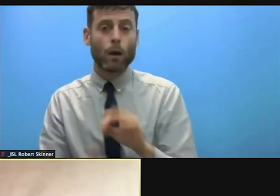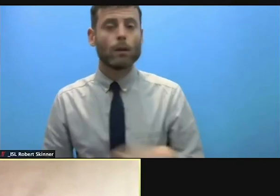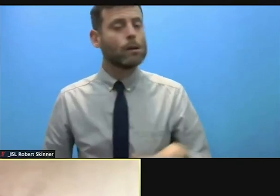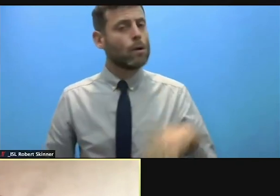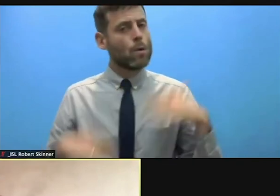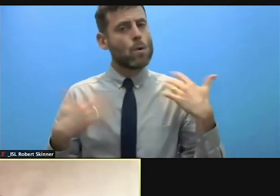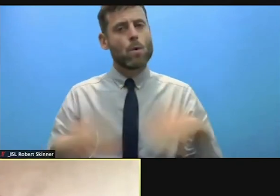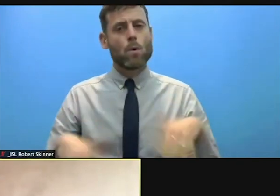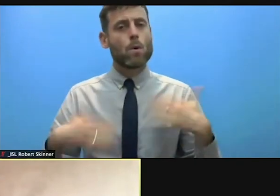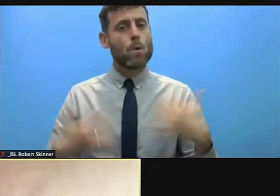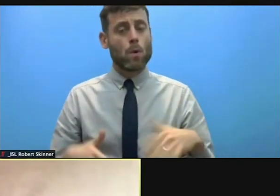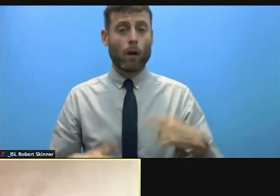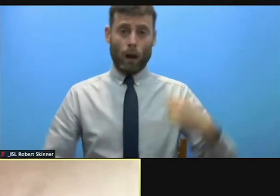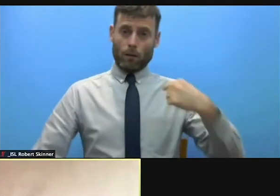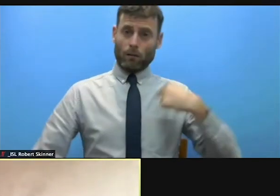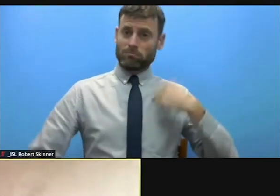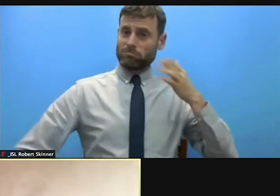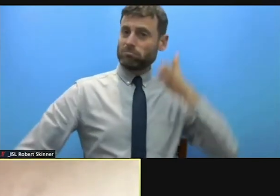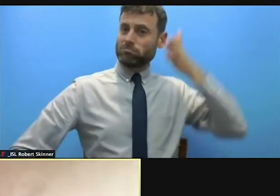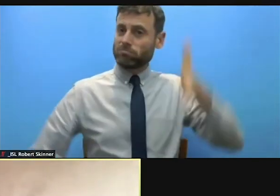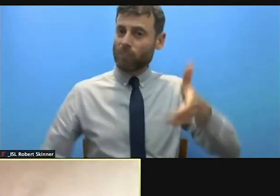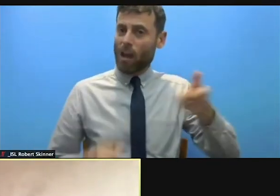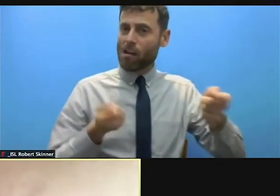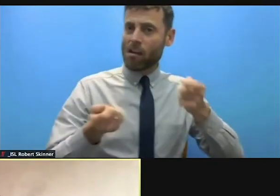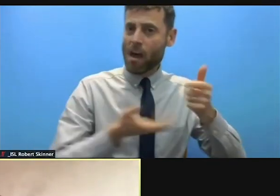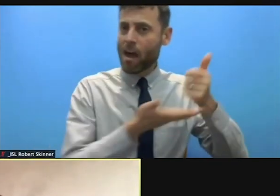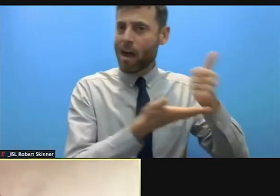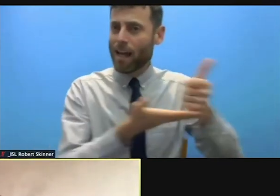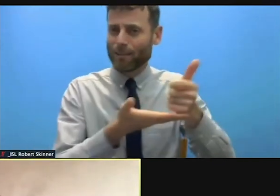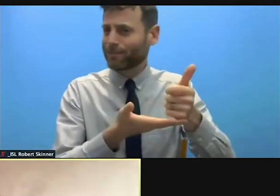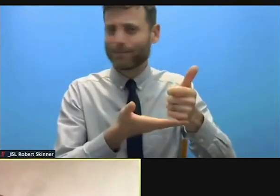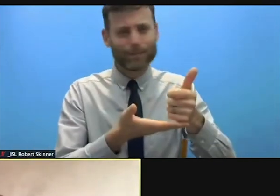They're the people who know what the community's response is going to be.